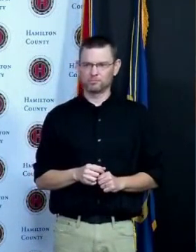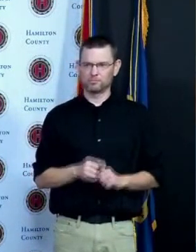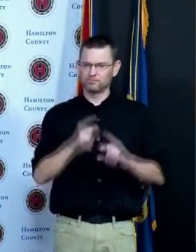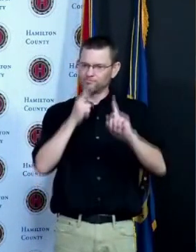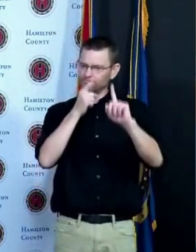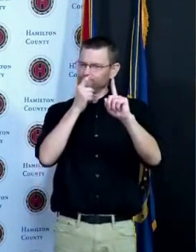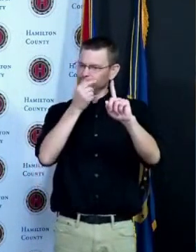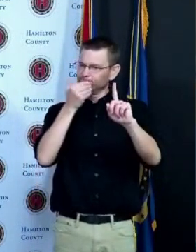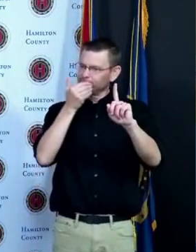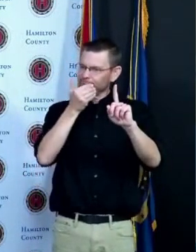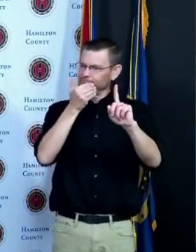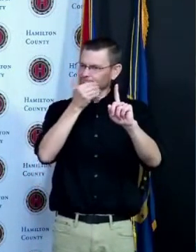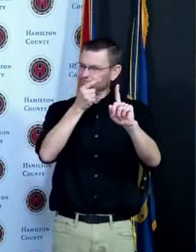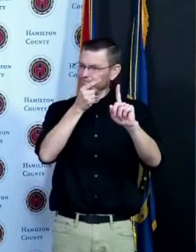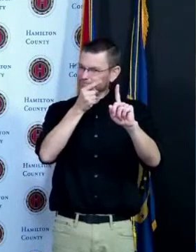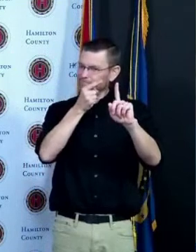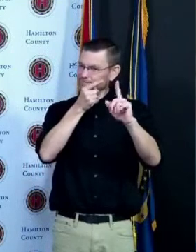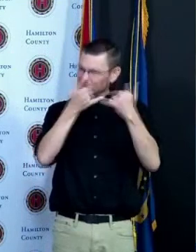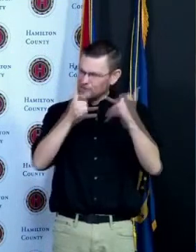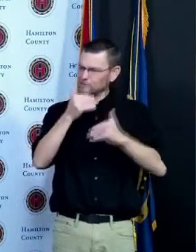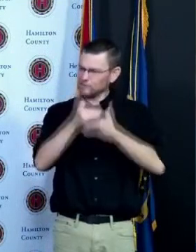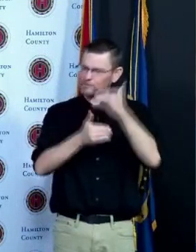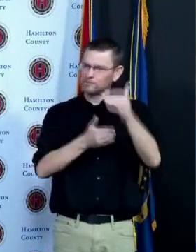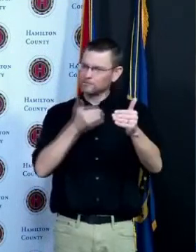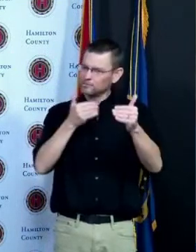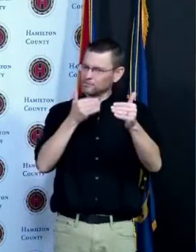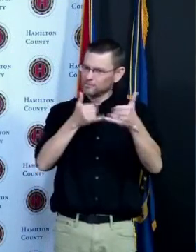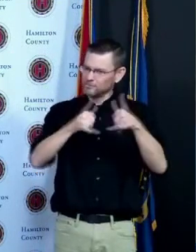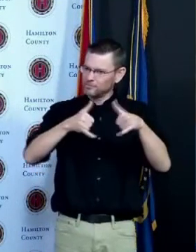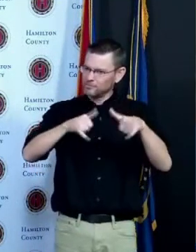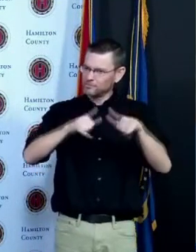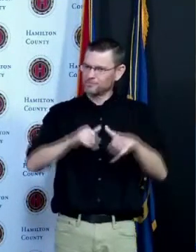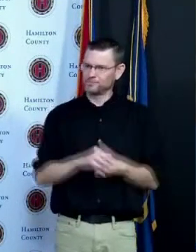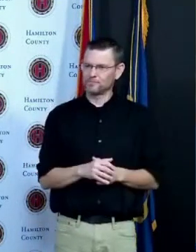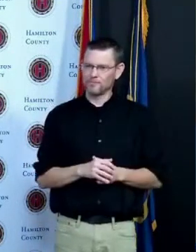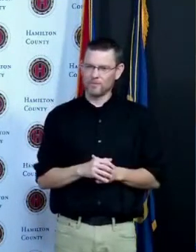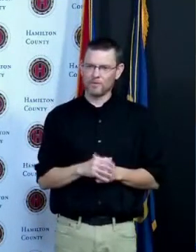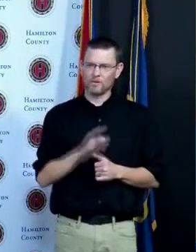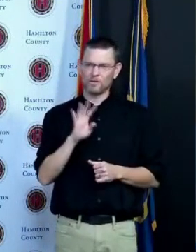vaccine available and right now I think we're at 47 percent of our total population when you